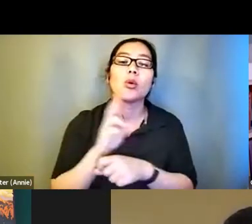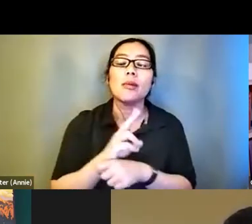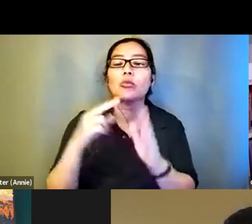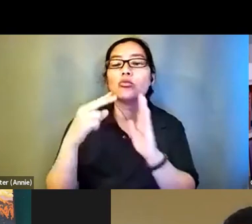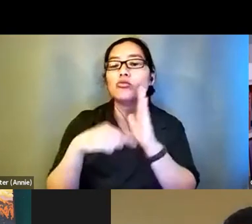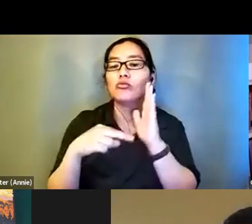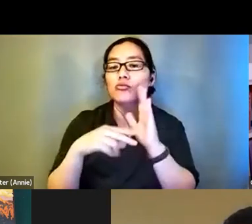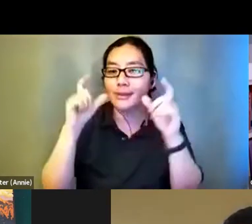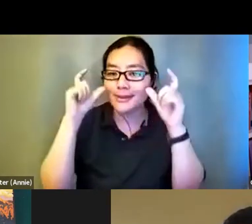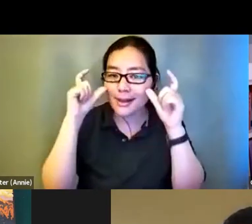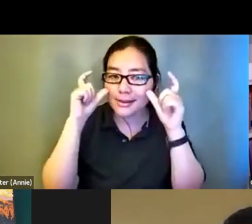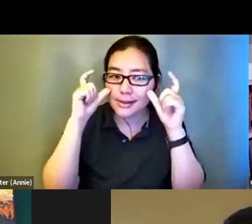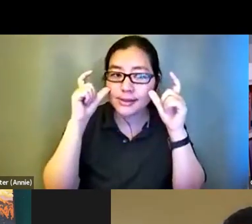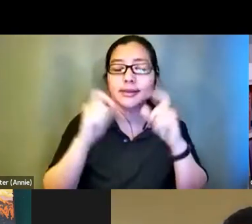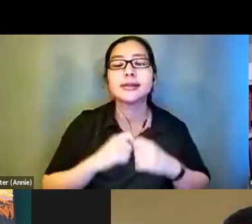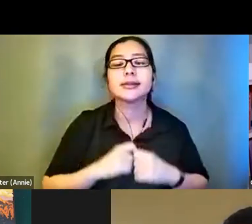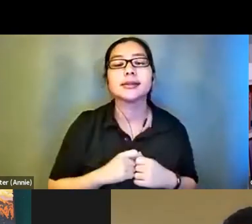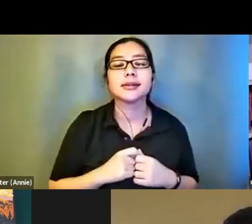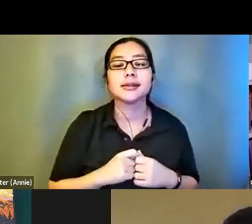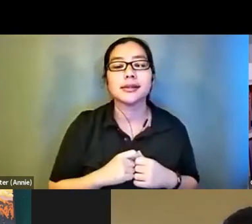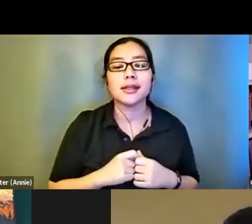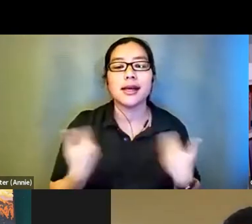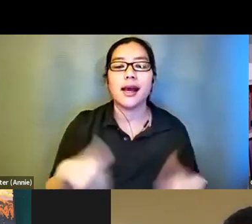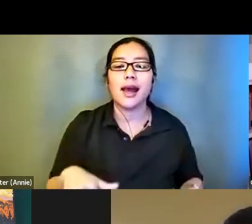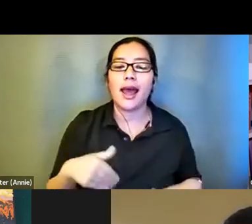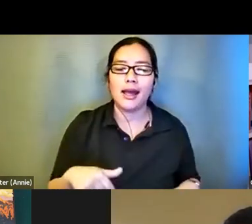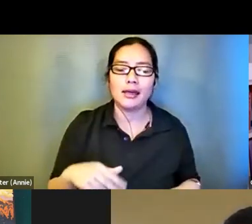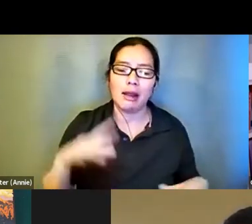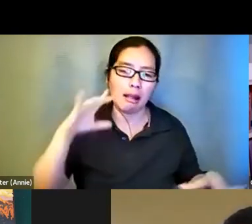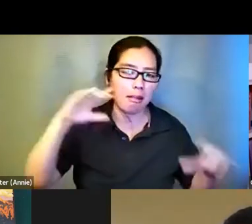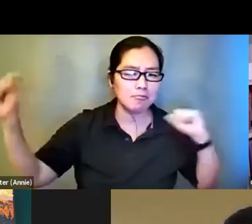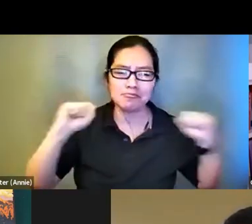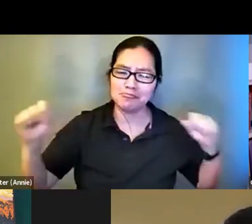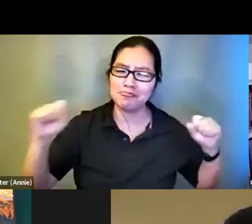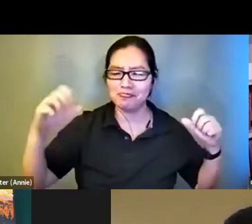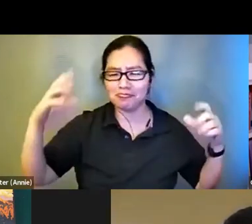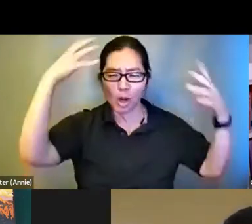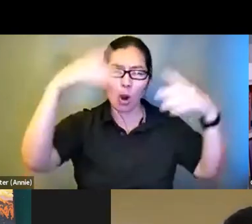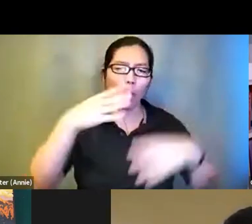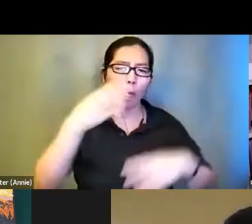and a very prominent pair of blue headphones with silicone red